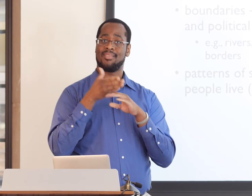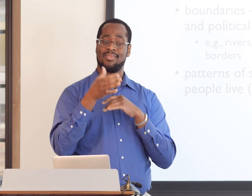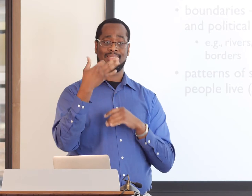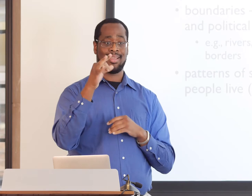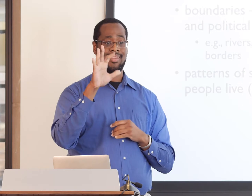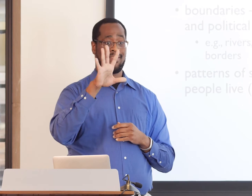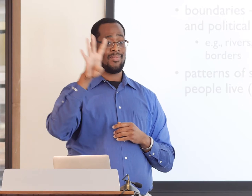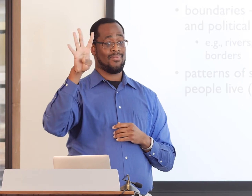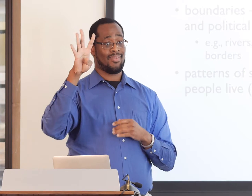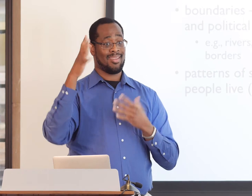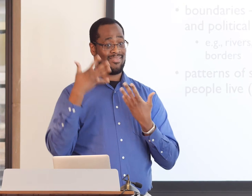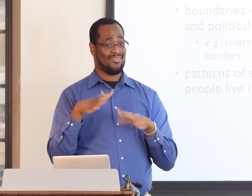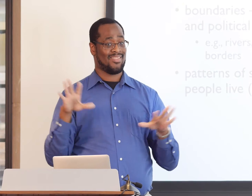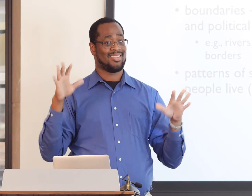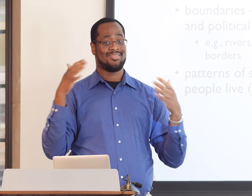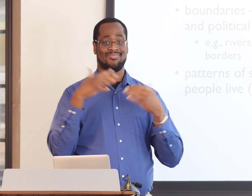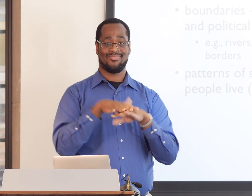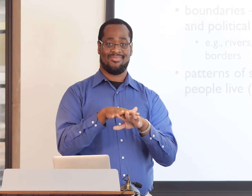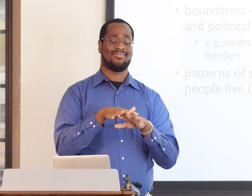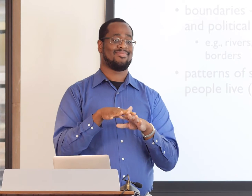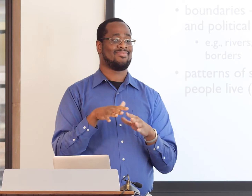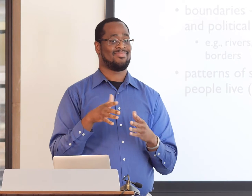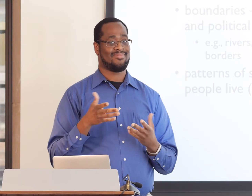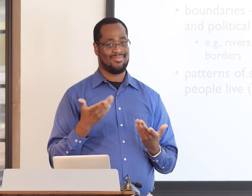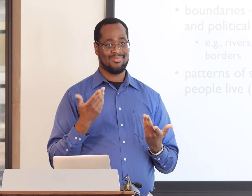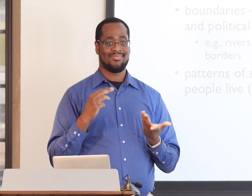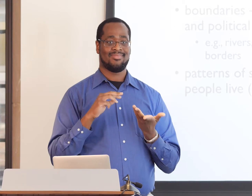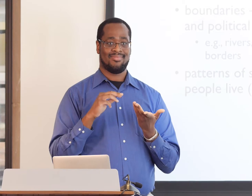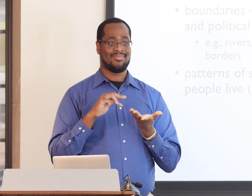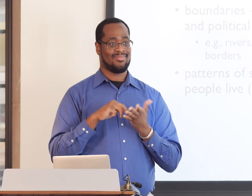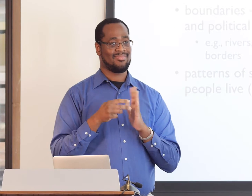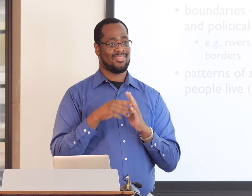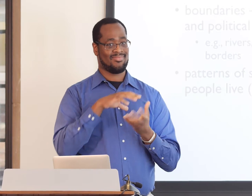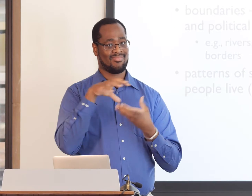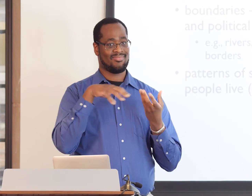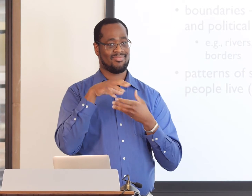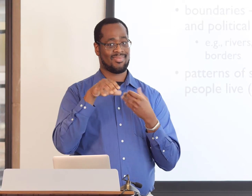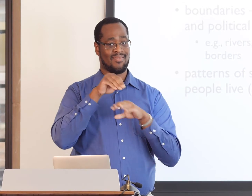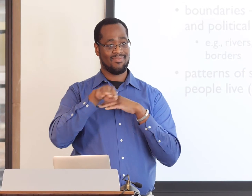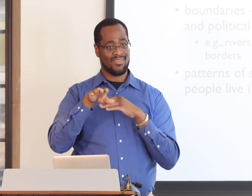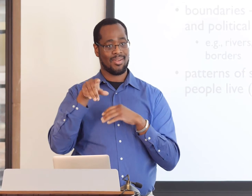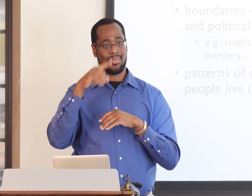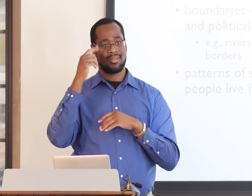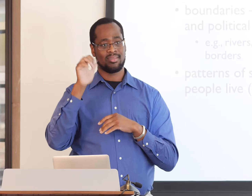with the social factors in the signing communities. After Brown versus the Board of Education,